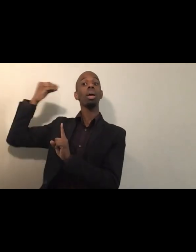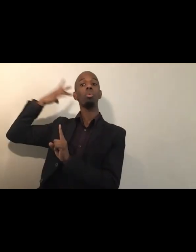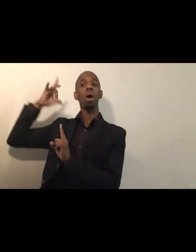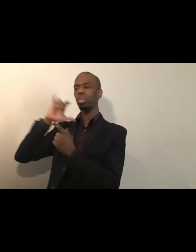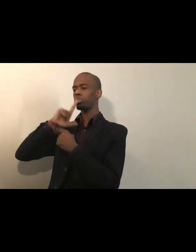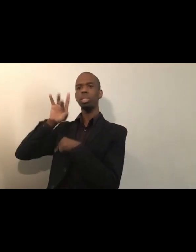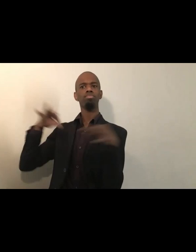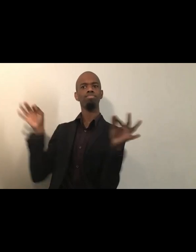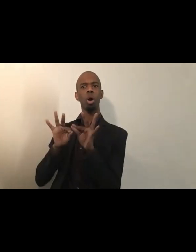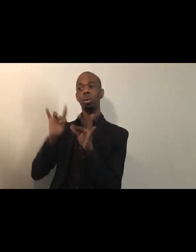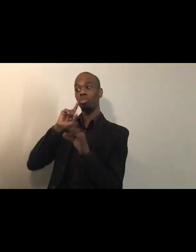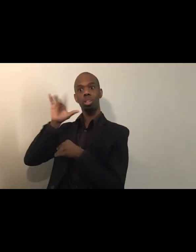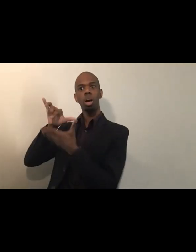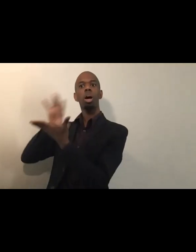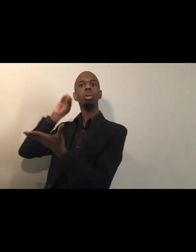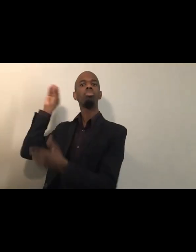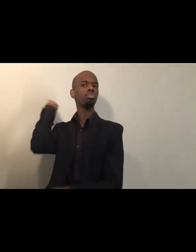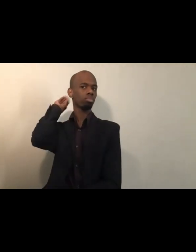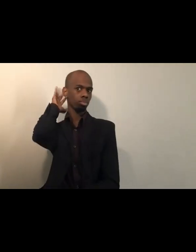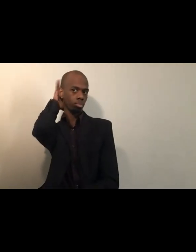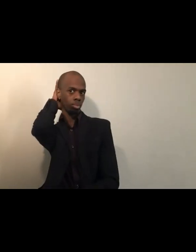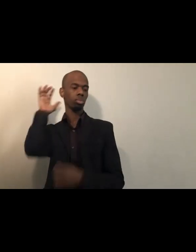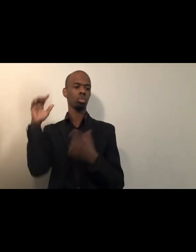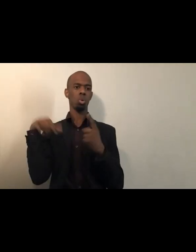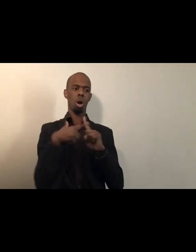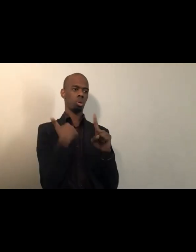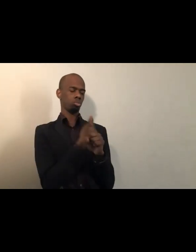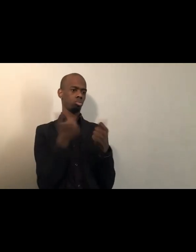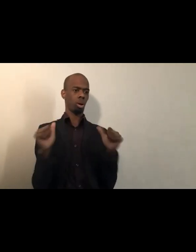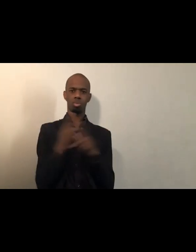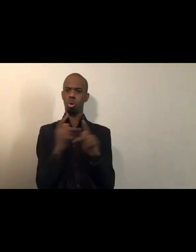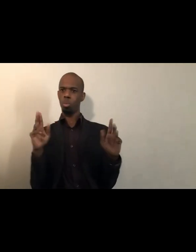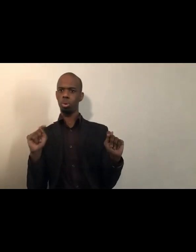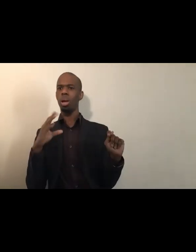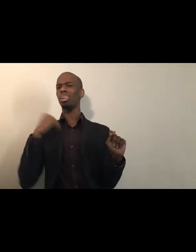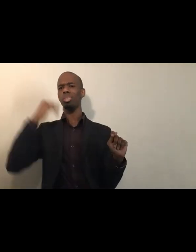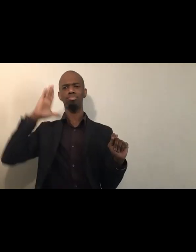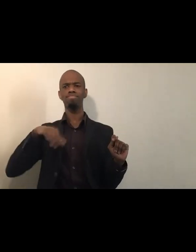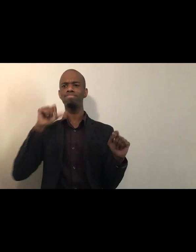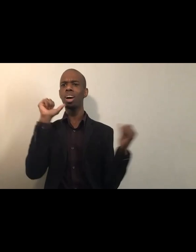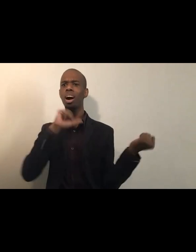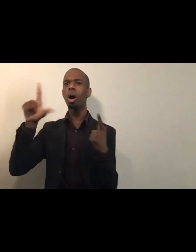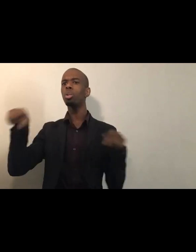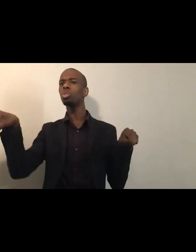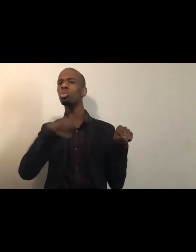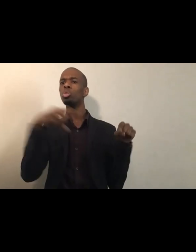I know not everyone in this class is Black and that's okay. Black Power also requires the investment,